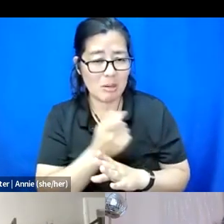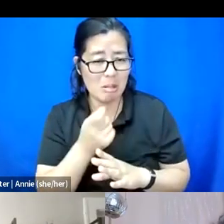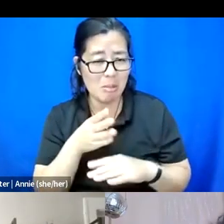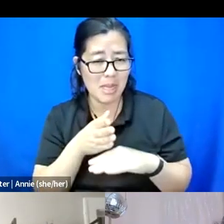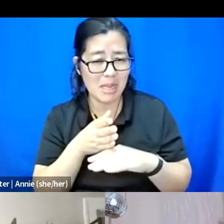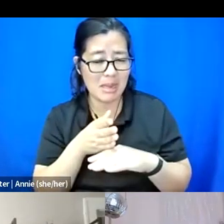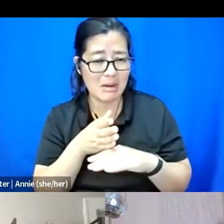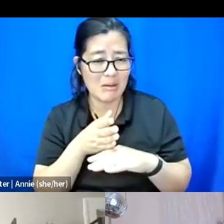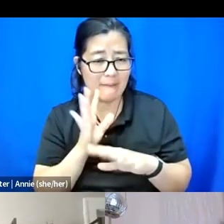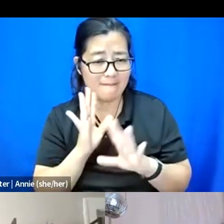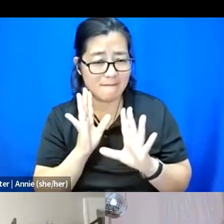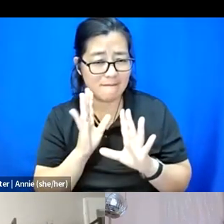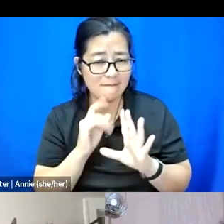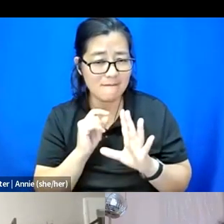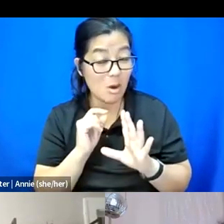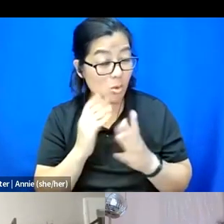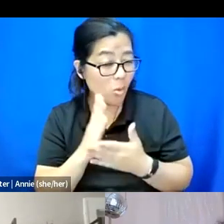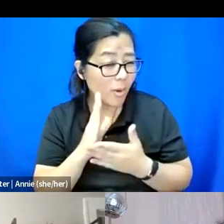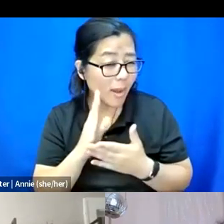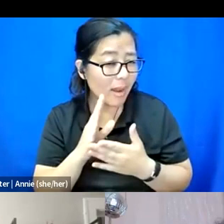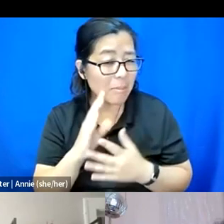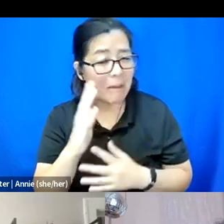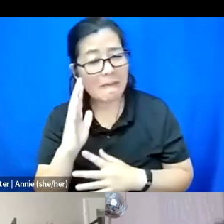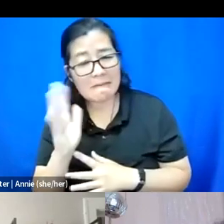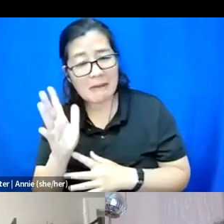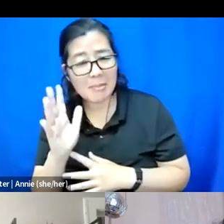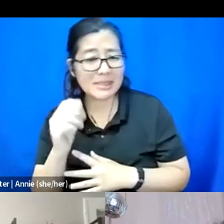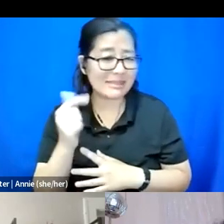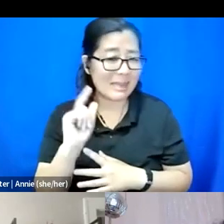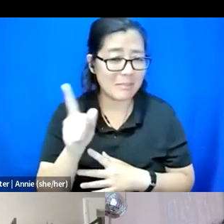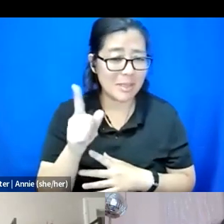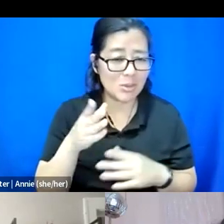Do you -- Are you open to going maybe like five or 10 over into the break?